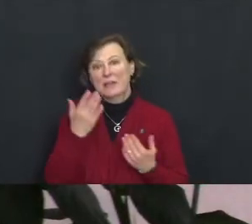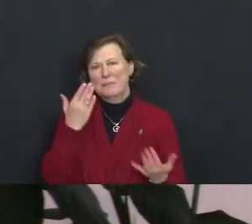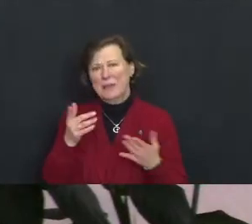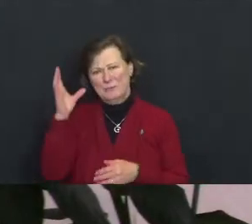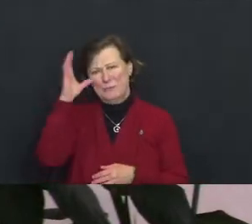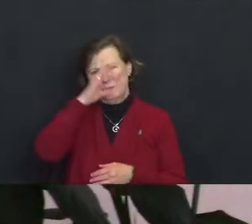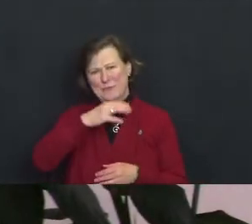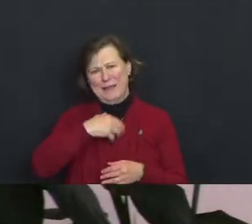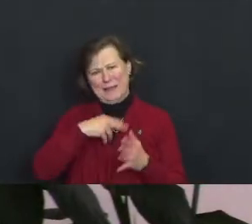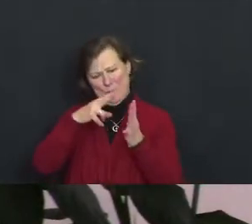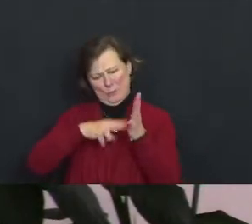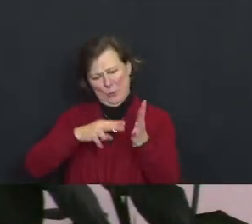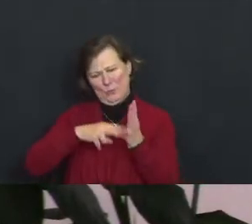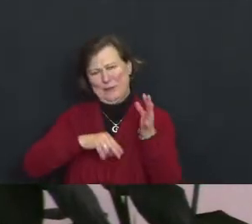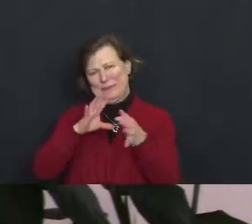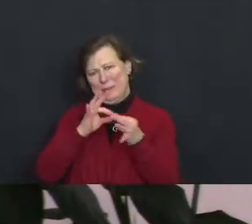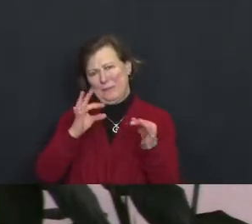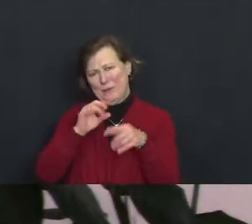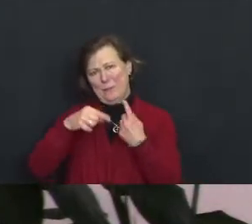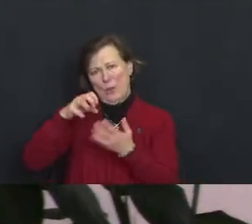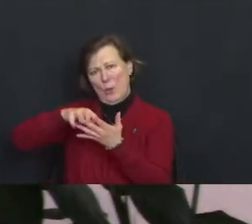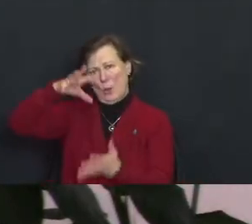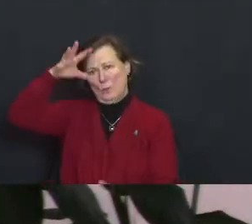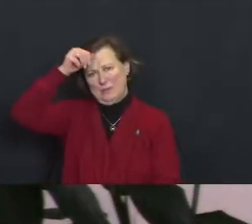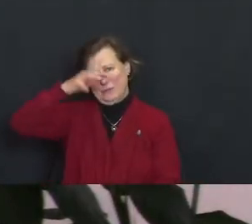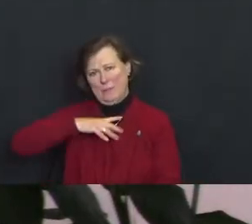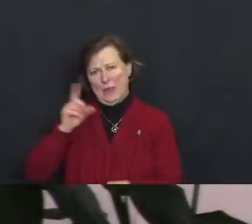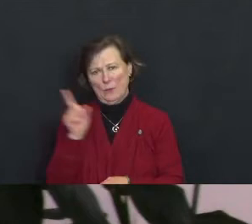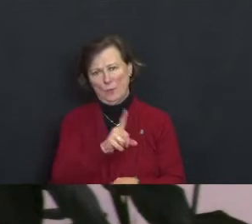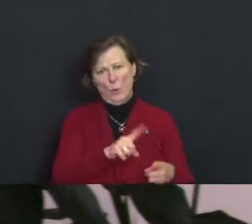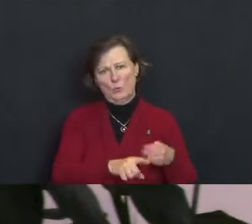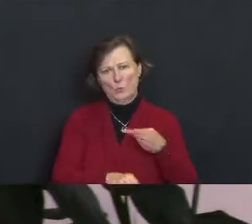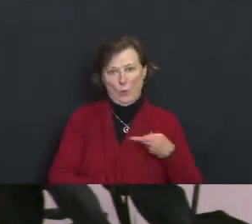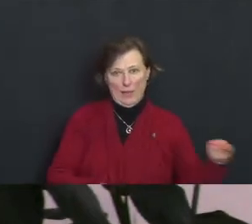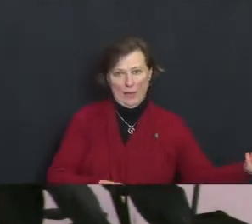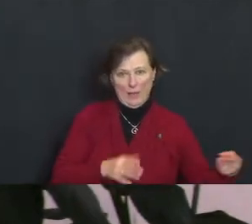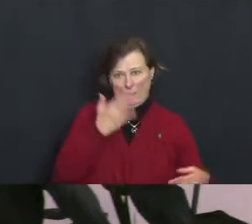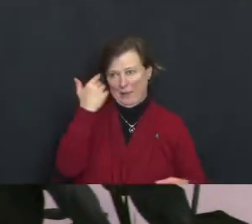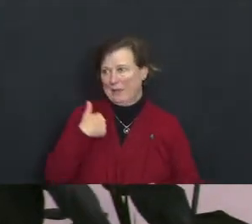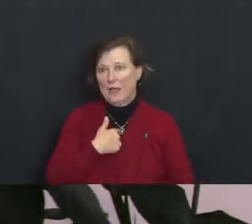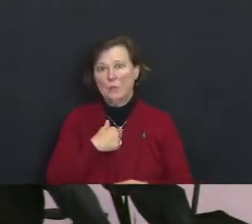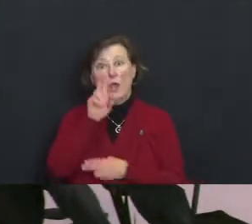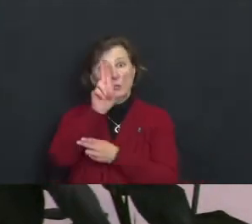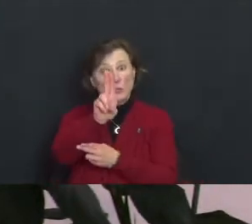a parable about the rich man going to hell since we're Unitarian Universalists and we